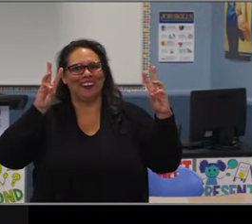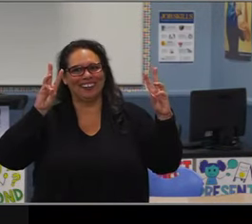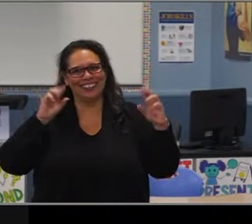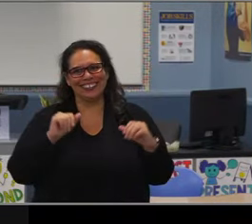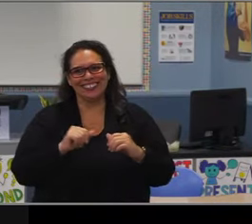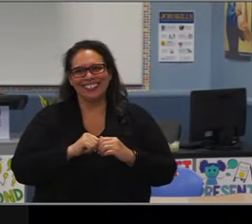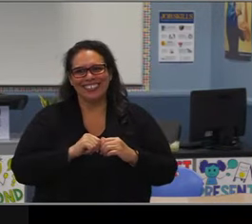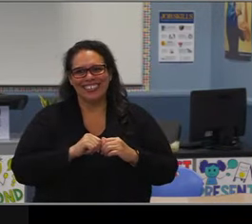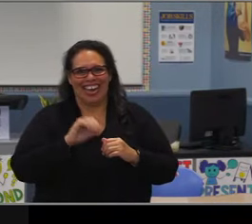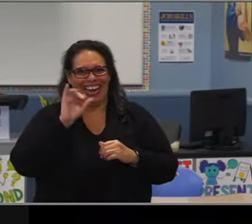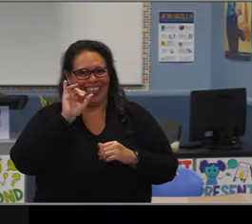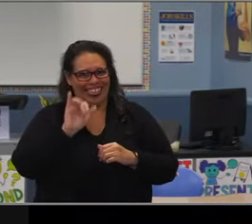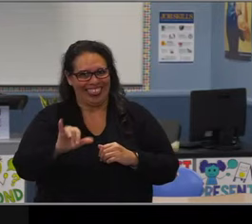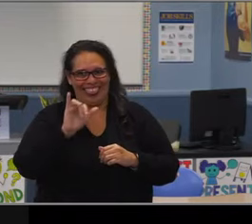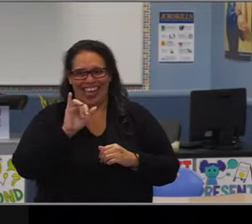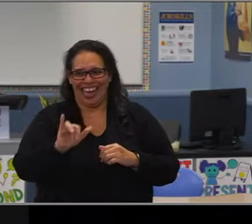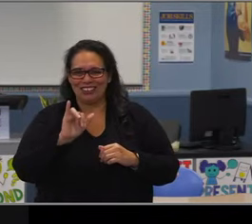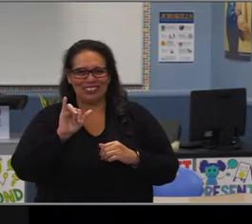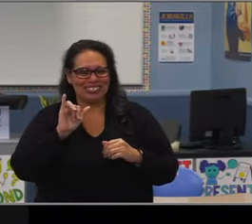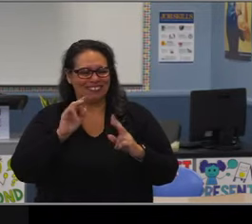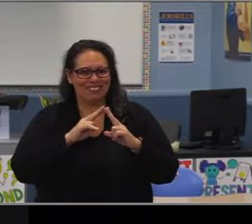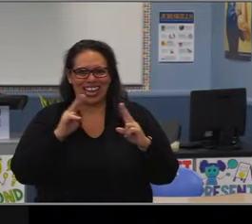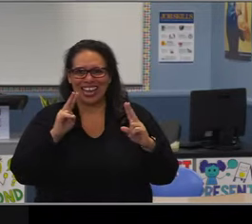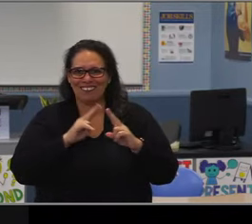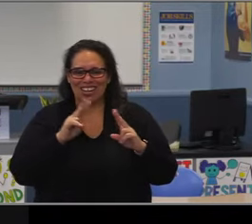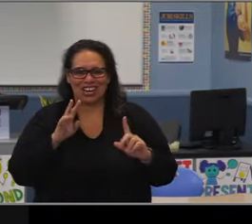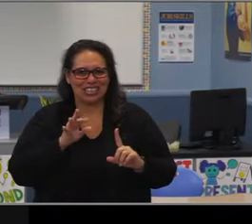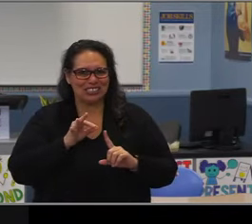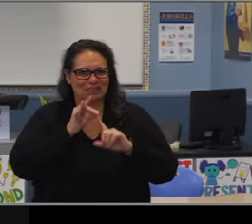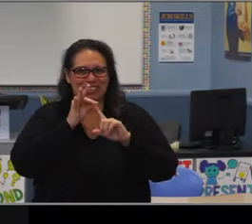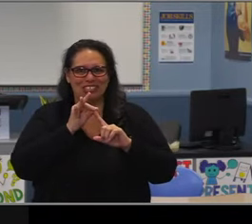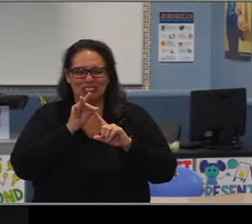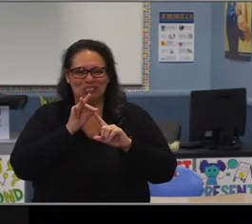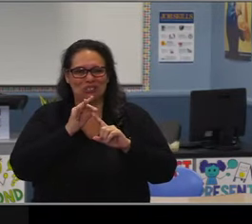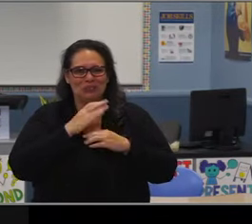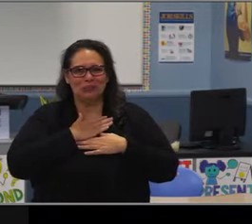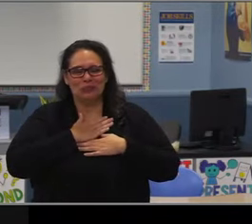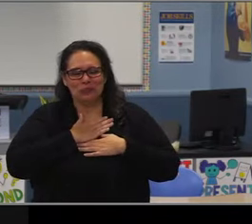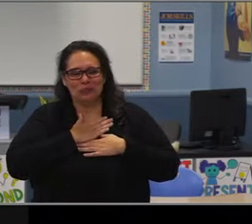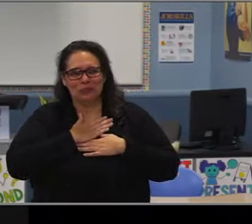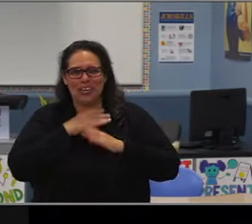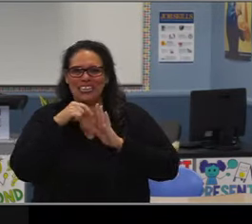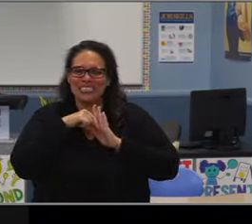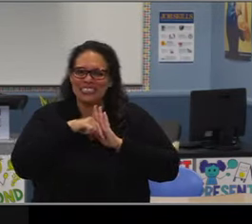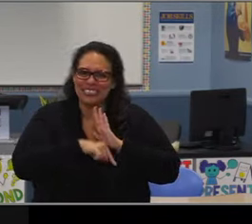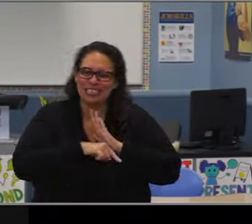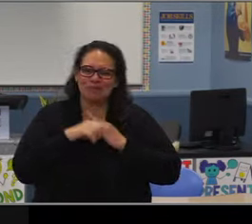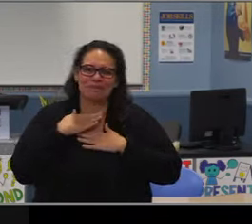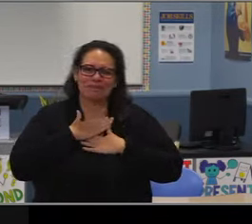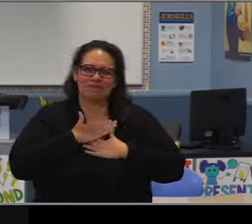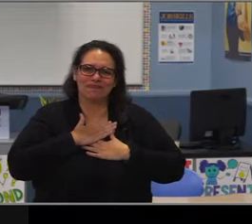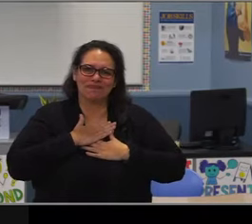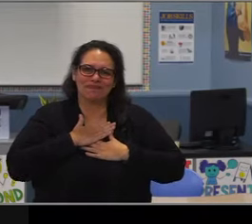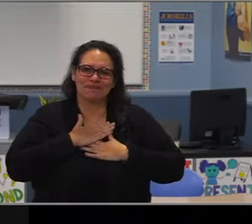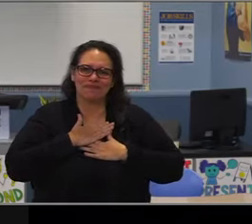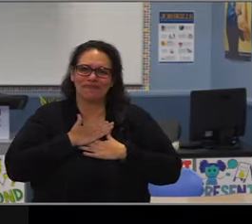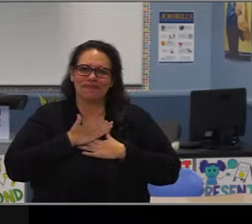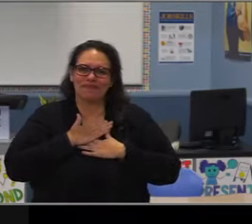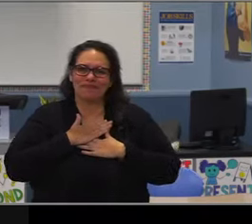with your incredible work ethic. Your leadership legacy in my eyes will be so much more than all the work that you've done,